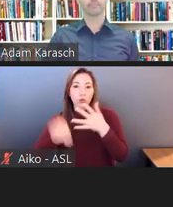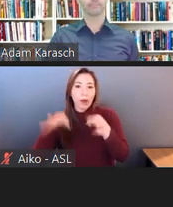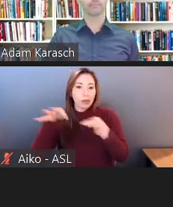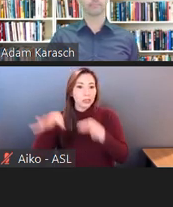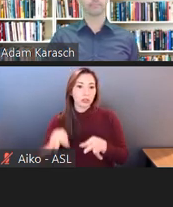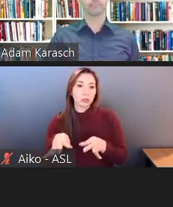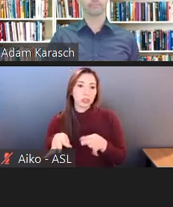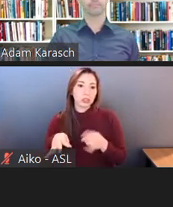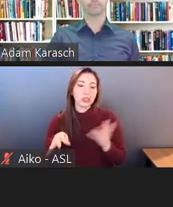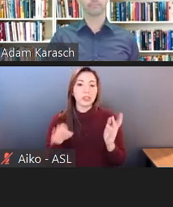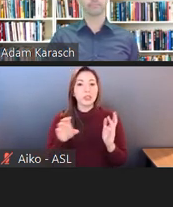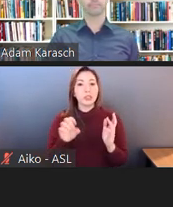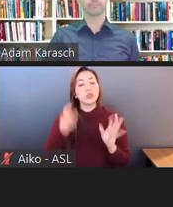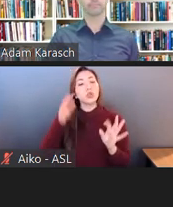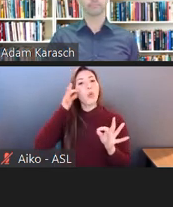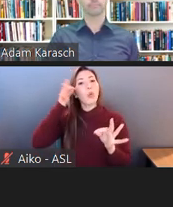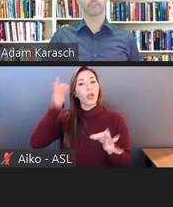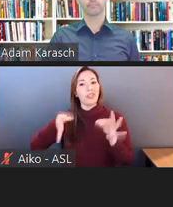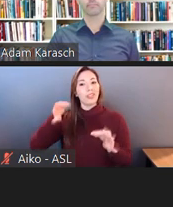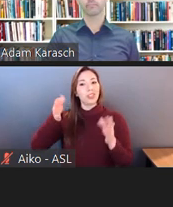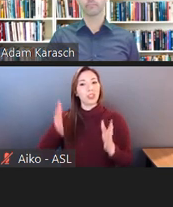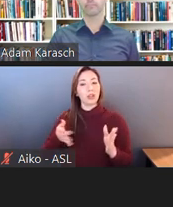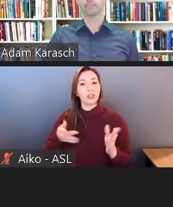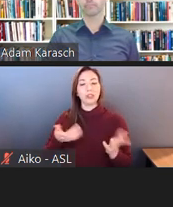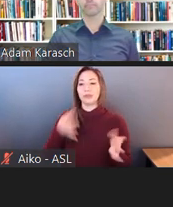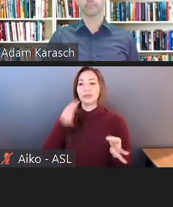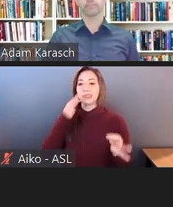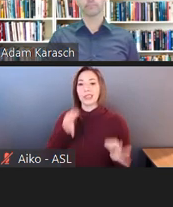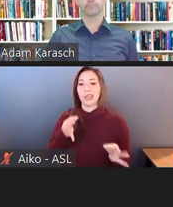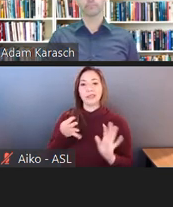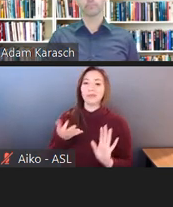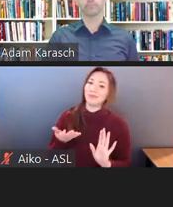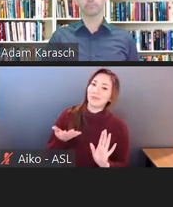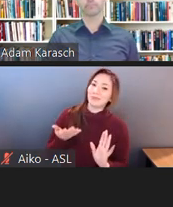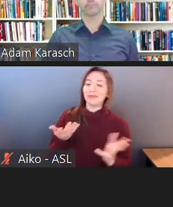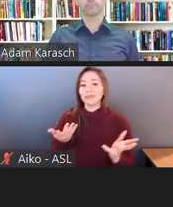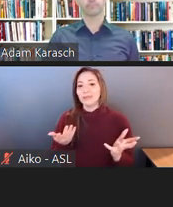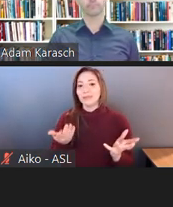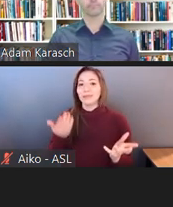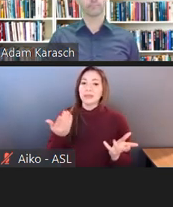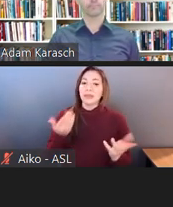of an inconvenience for the plaintiff to use ASL,